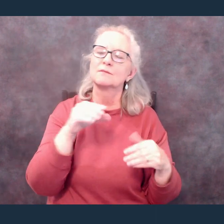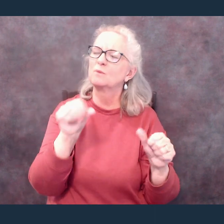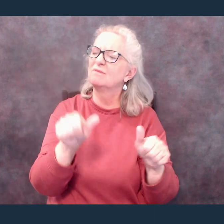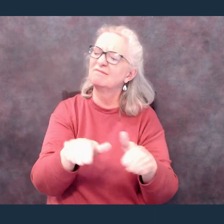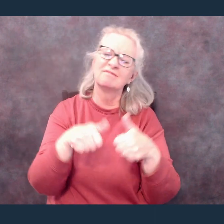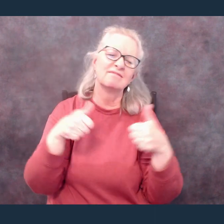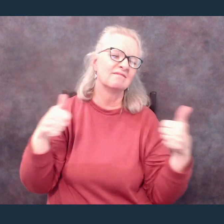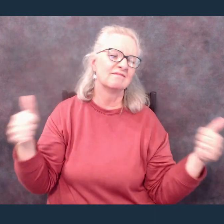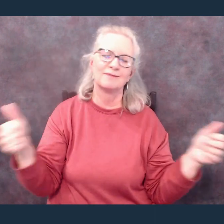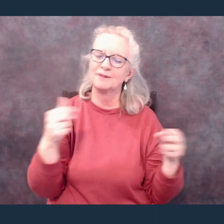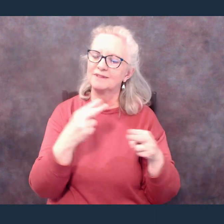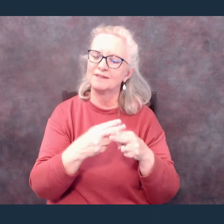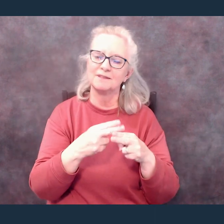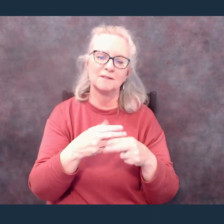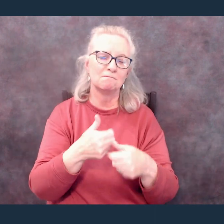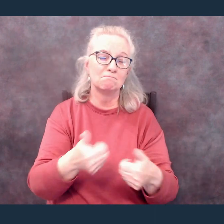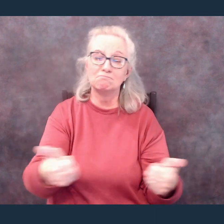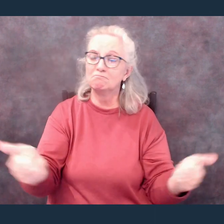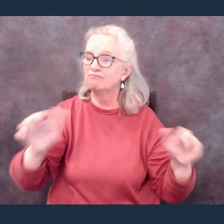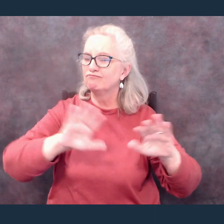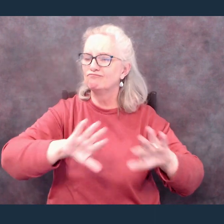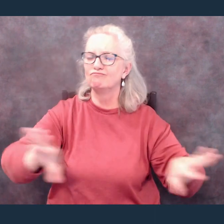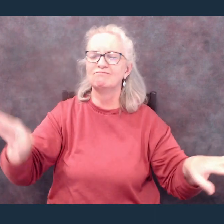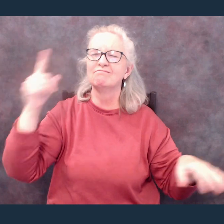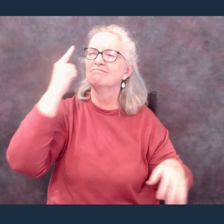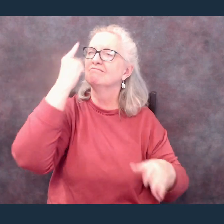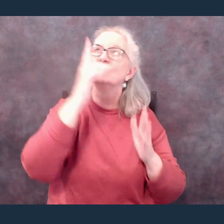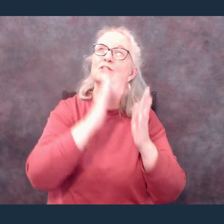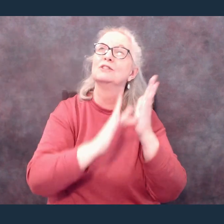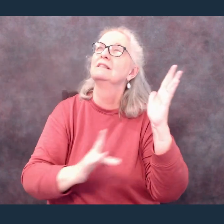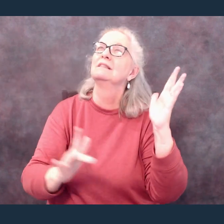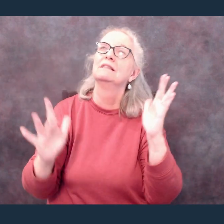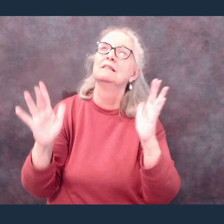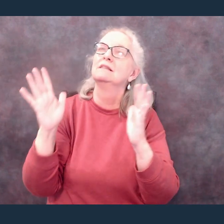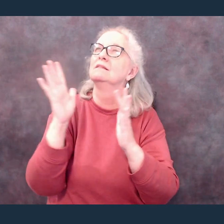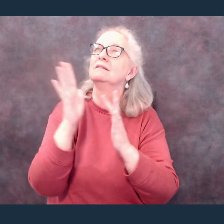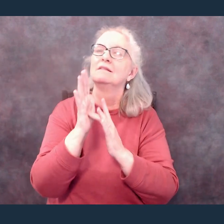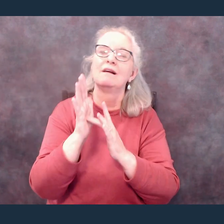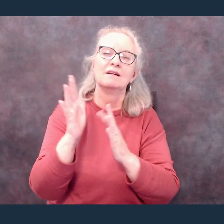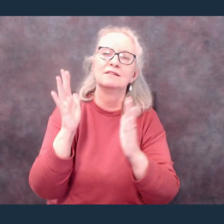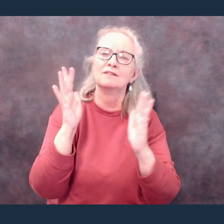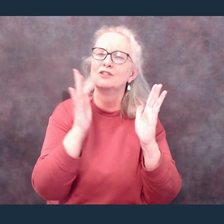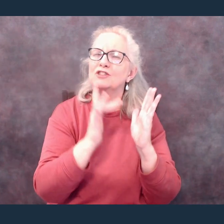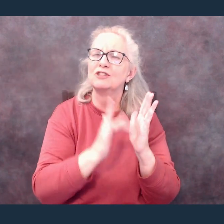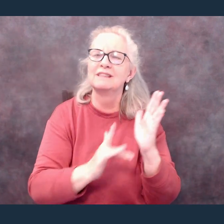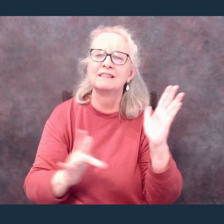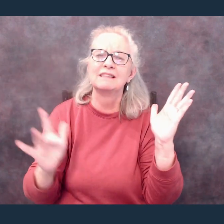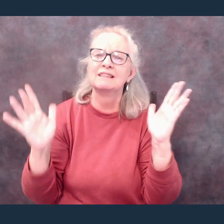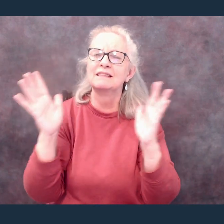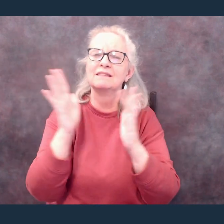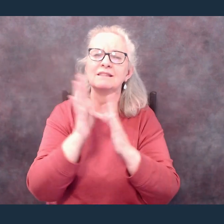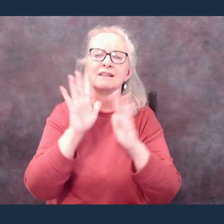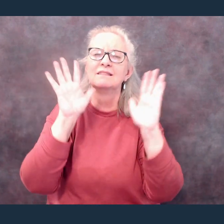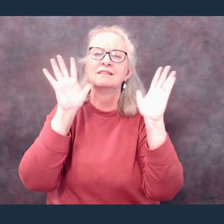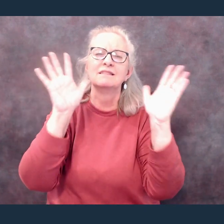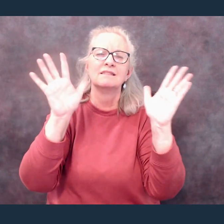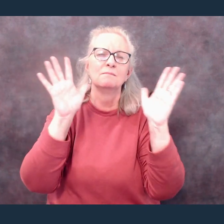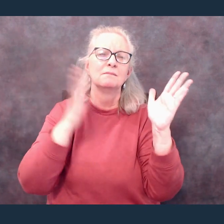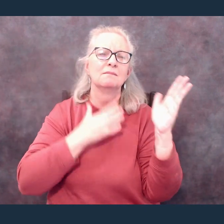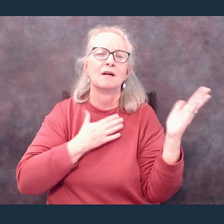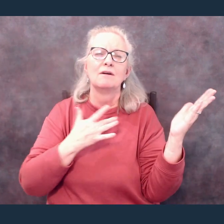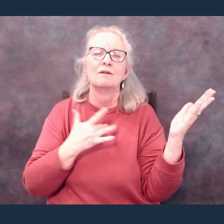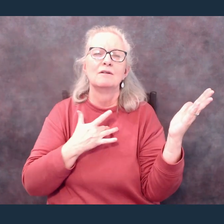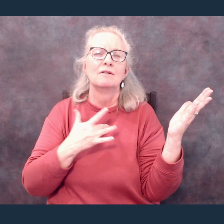Jesus, Jesus My heart will sing